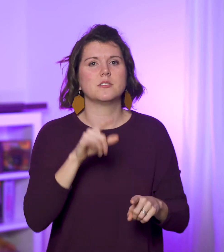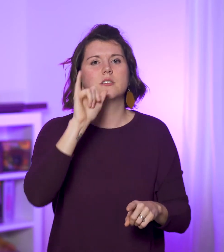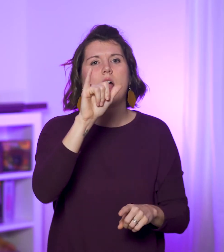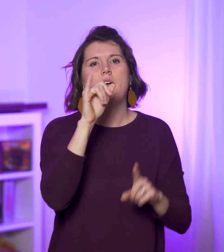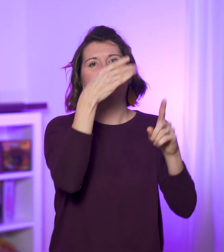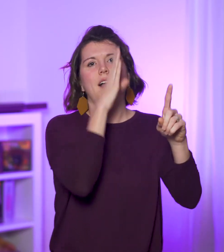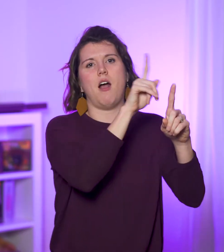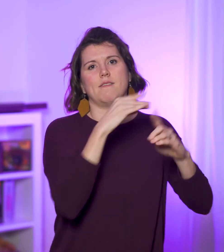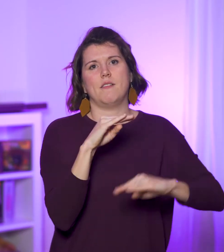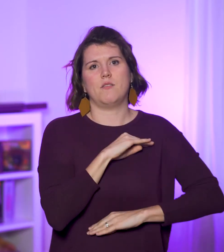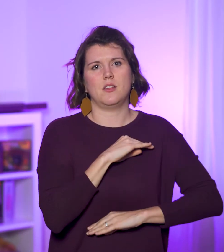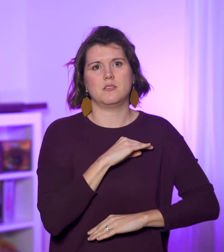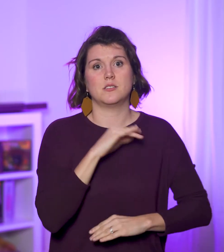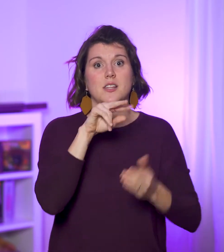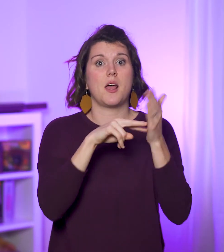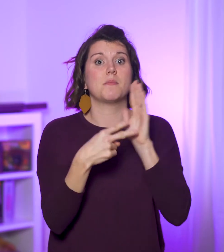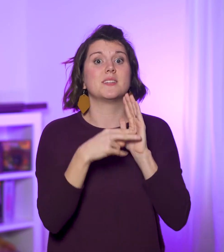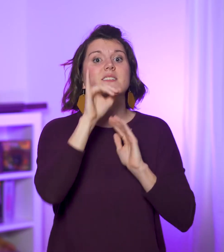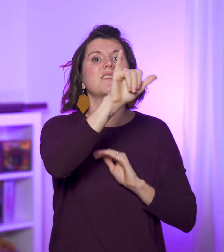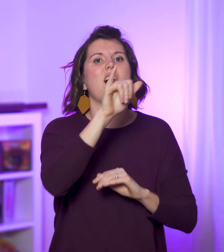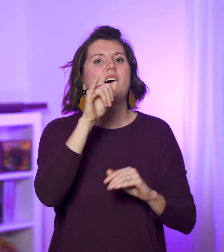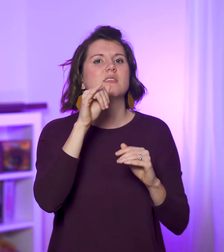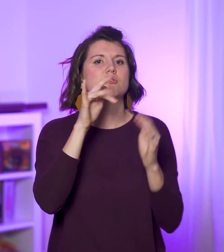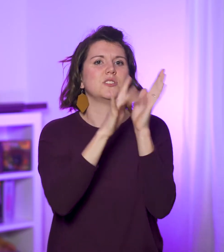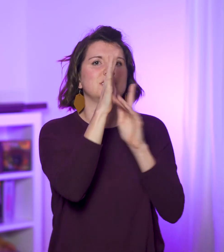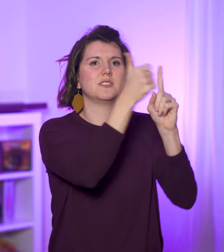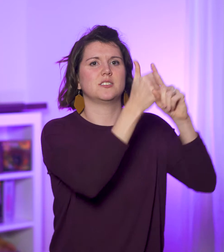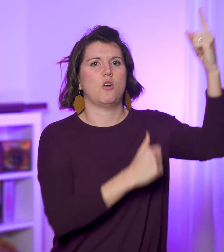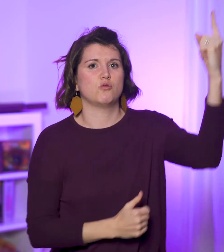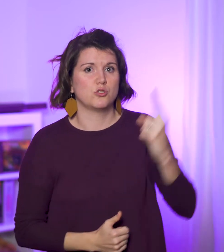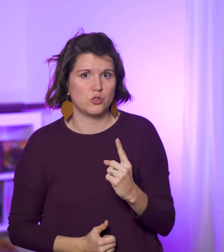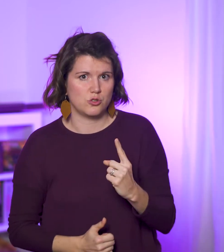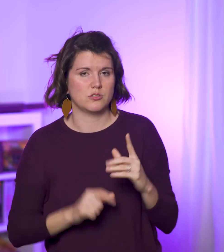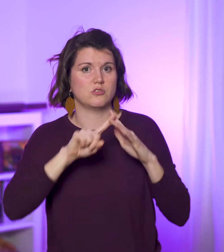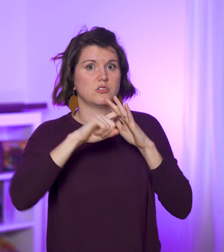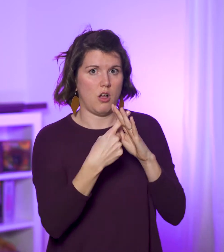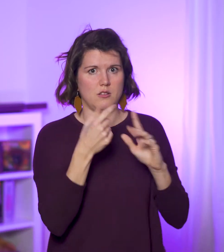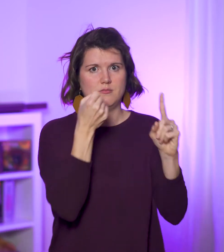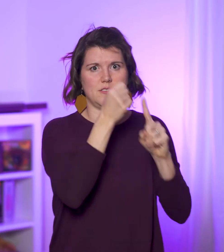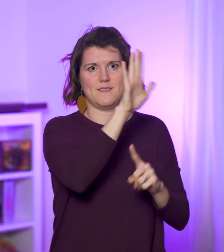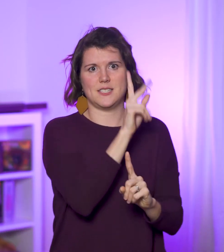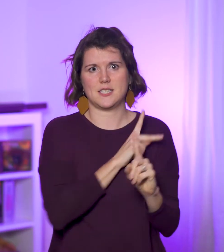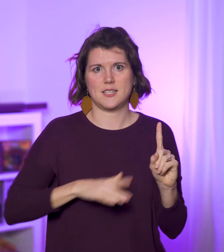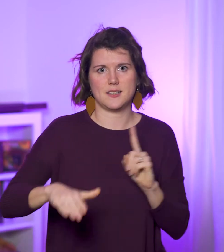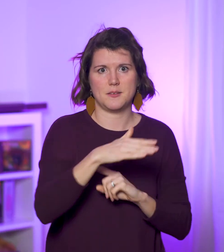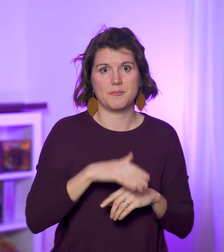when the mystery of God is fulfilled, which some say is the return of Jesus and the initiation of His Kingdom.